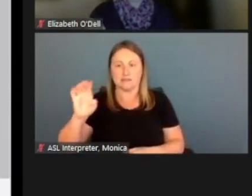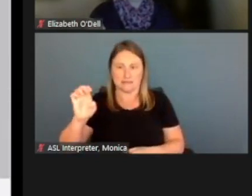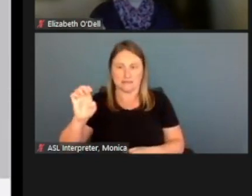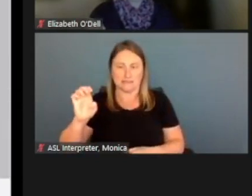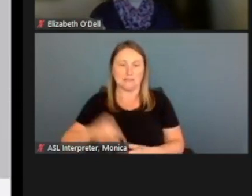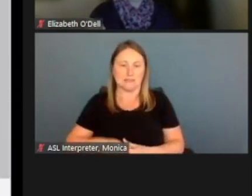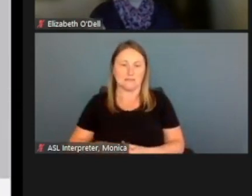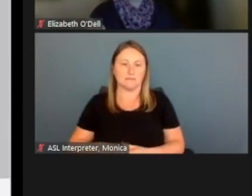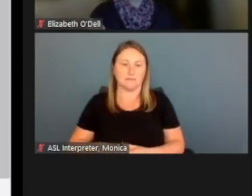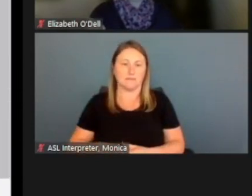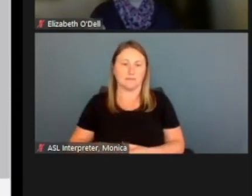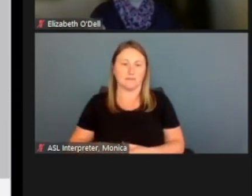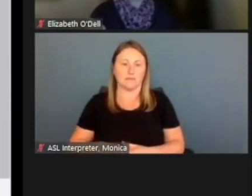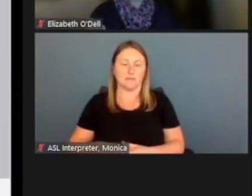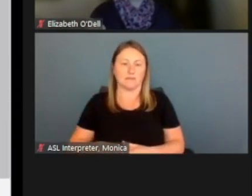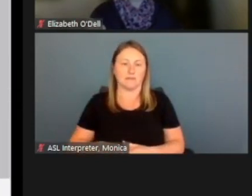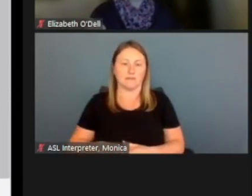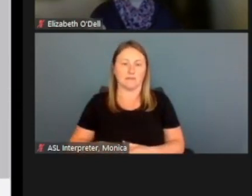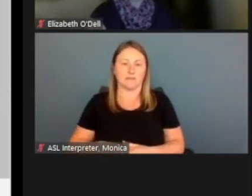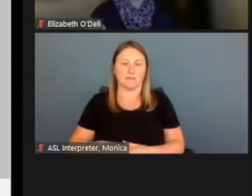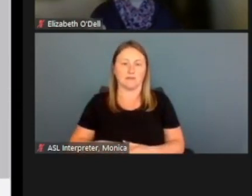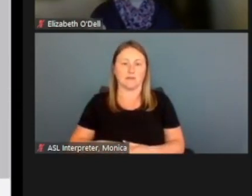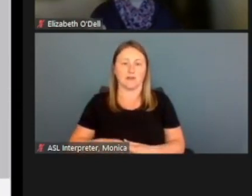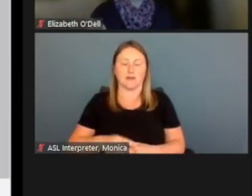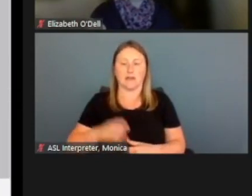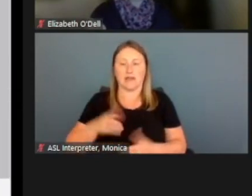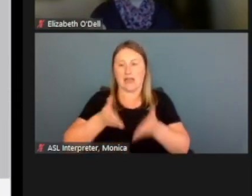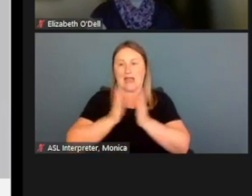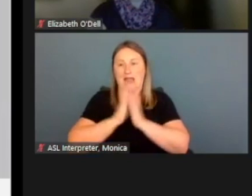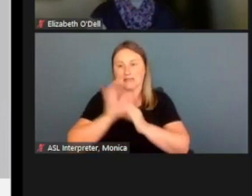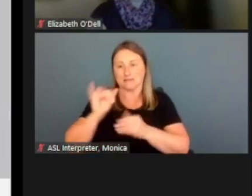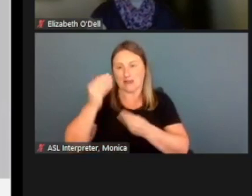We ask middle information for him because he's not applying.